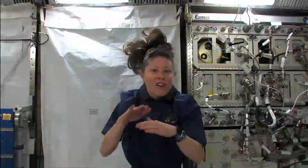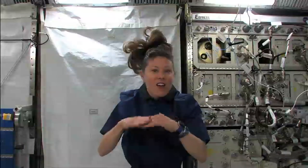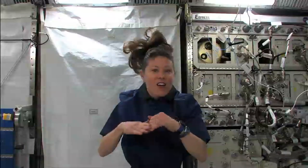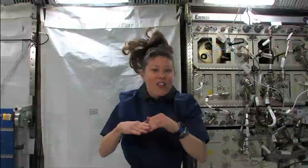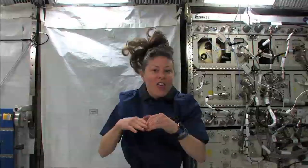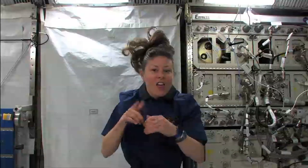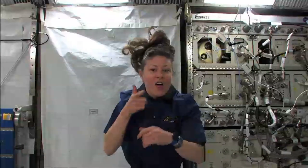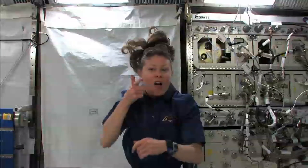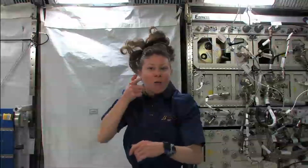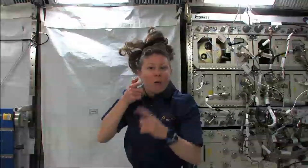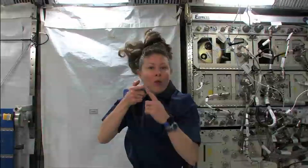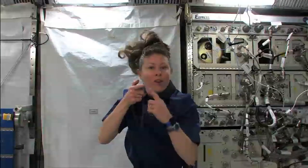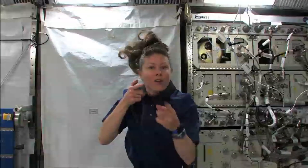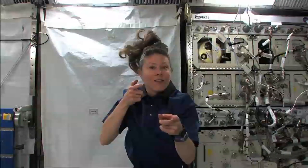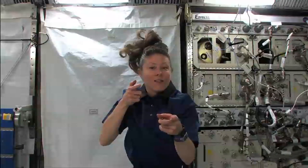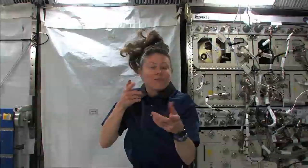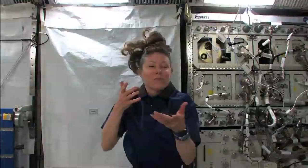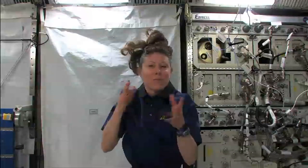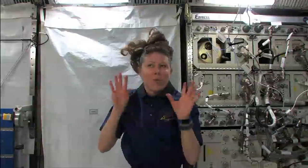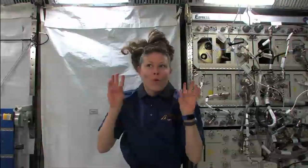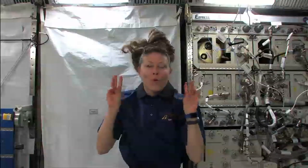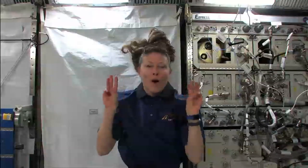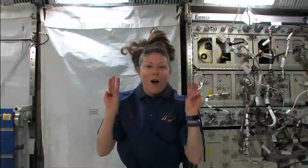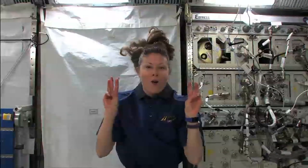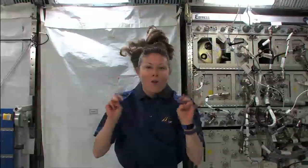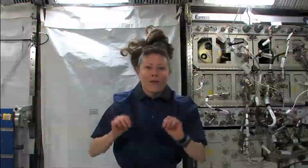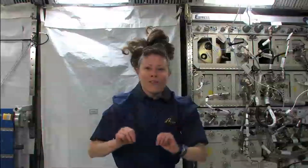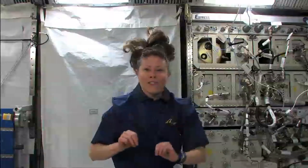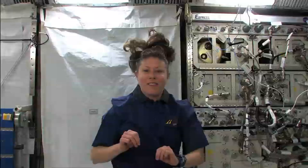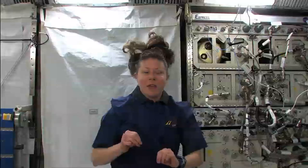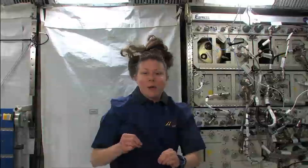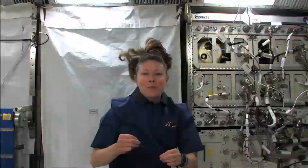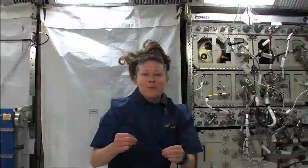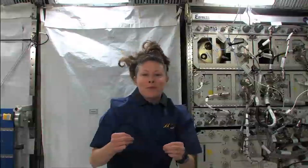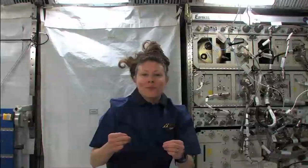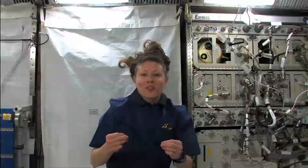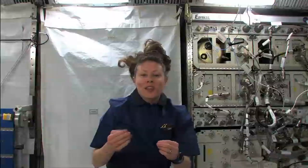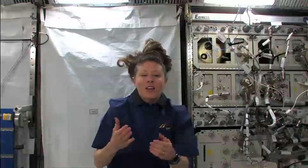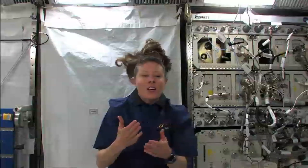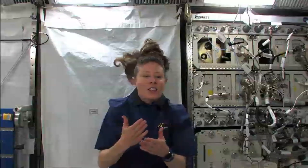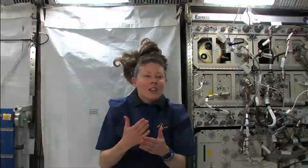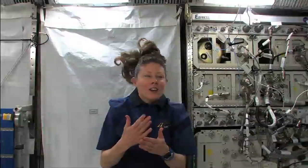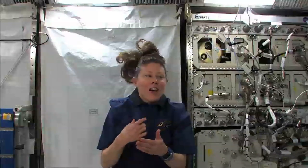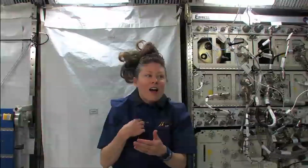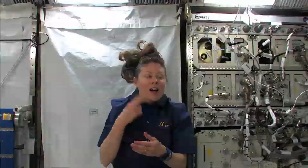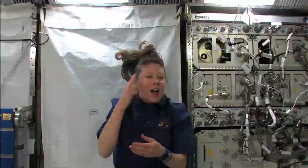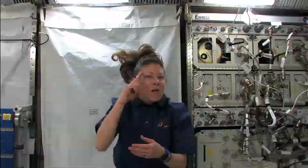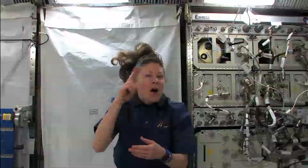faster than a speeding bullet. Wow.